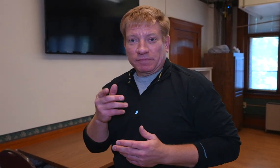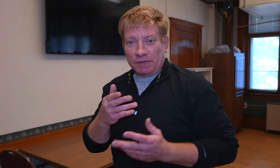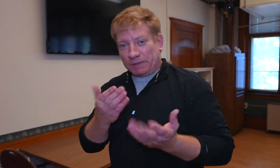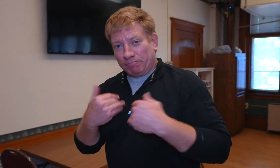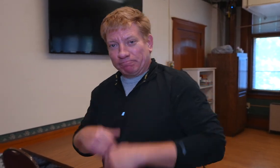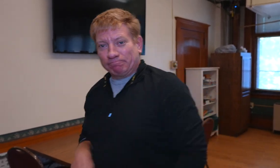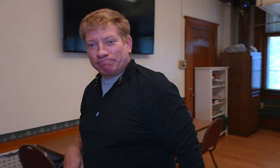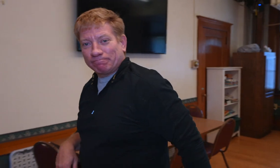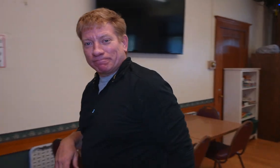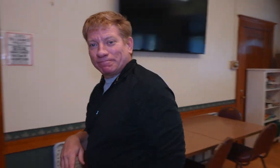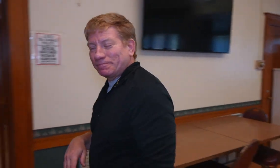Let’s go.